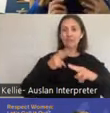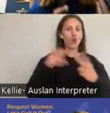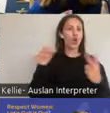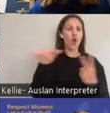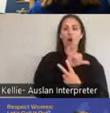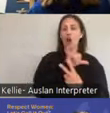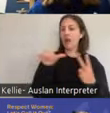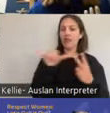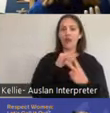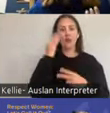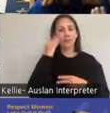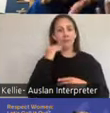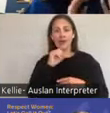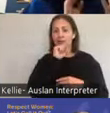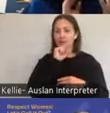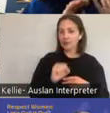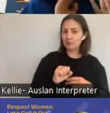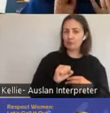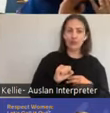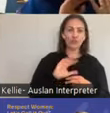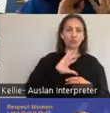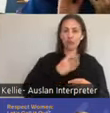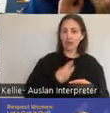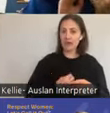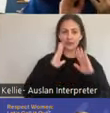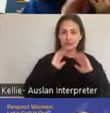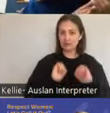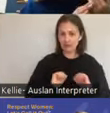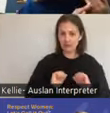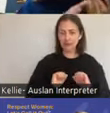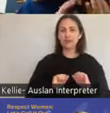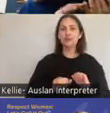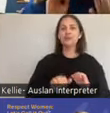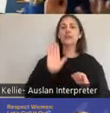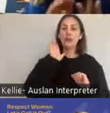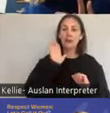this work was done in the 19 sixtys so it's talking about people with penises as males and